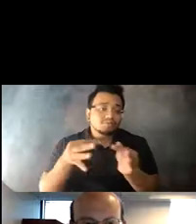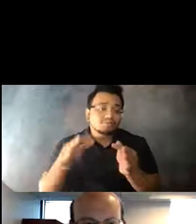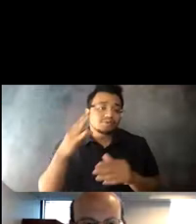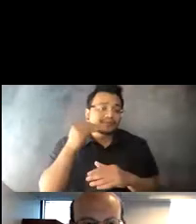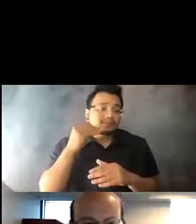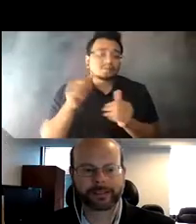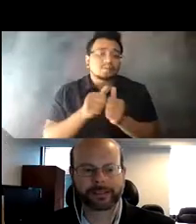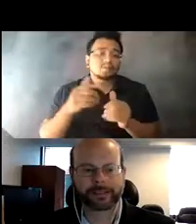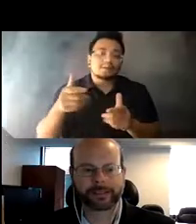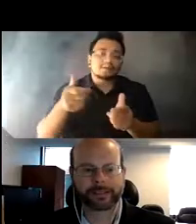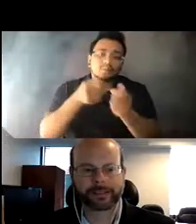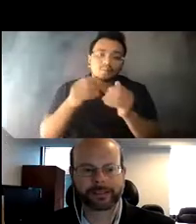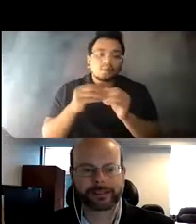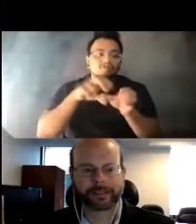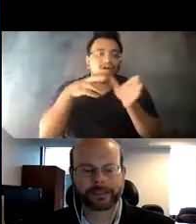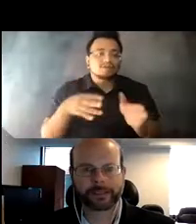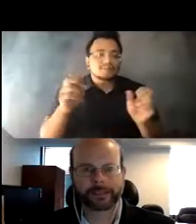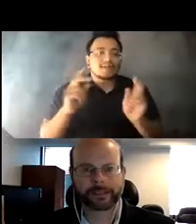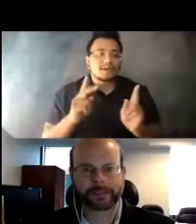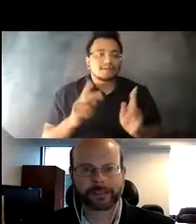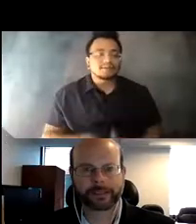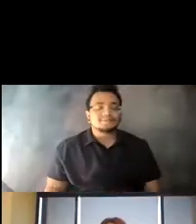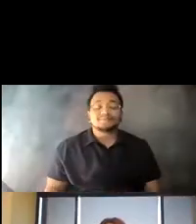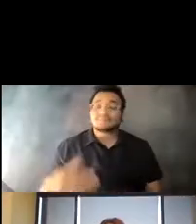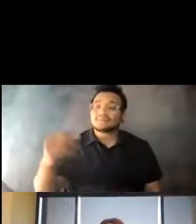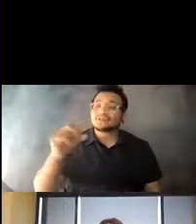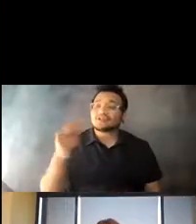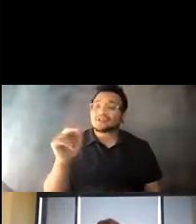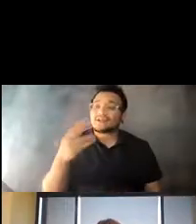14:40:45 >> Thank you, Paul and thank you to the FTA for having me.